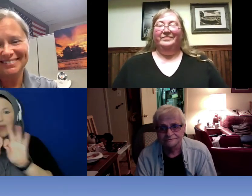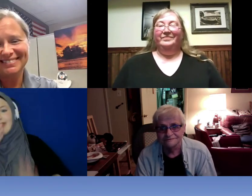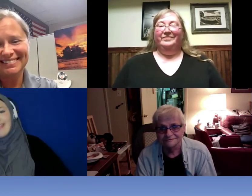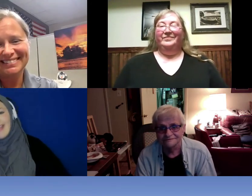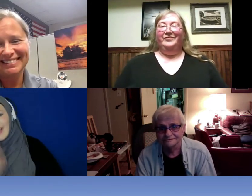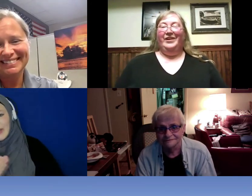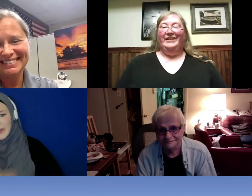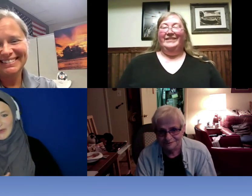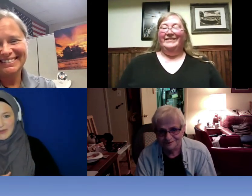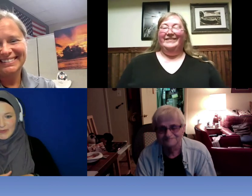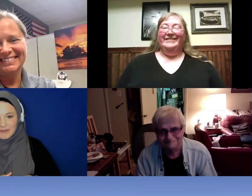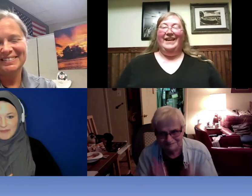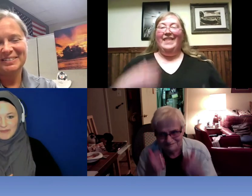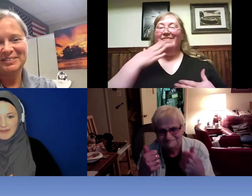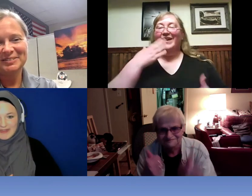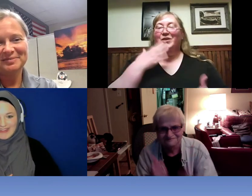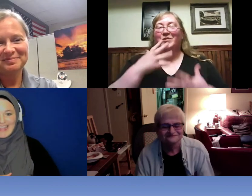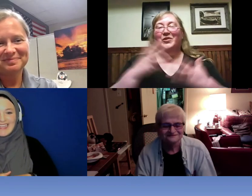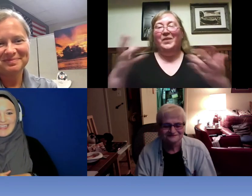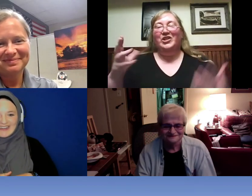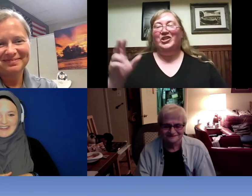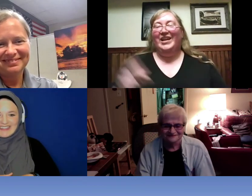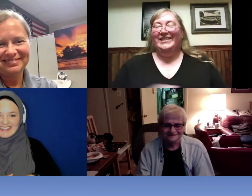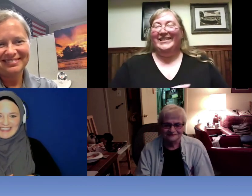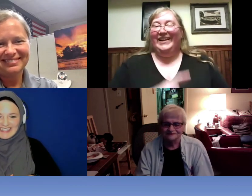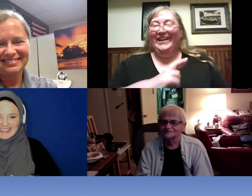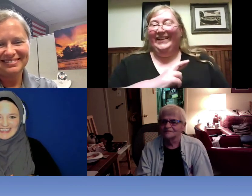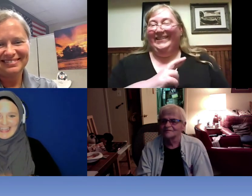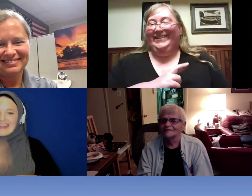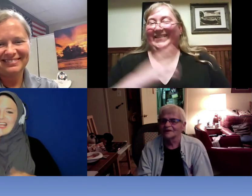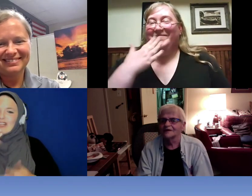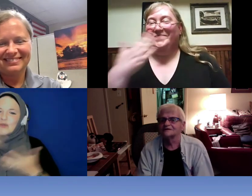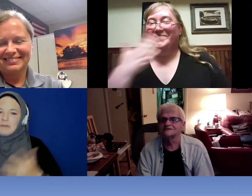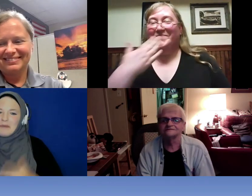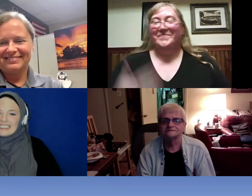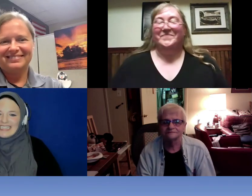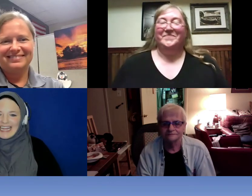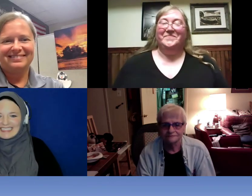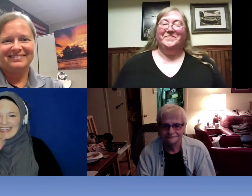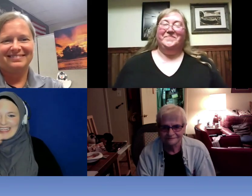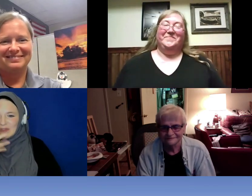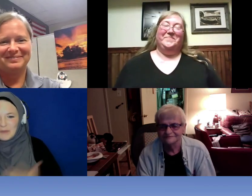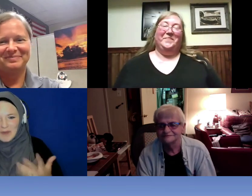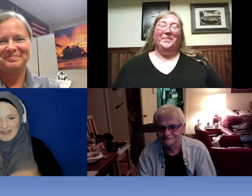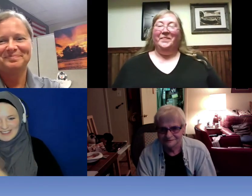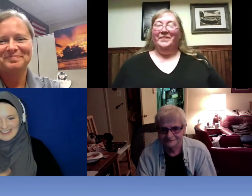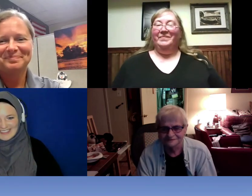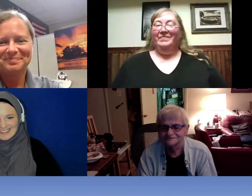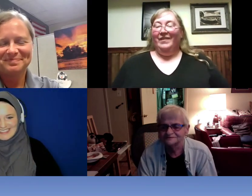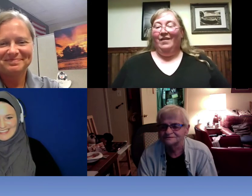Thank you so much Nancy.